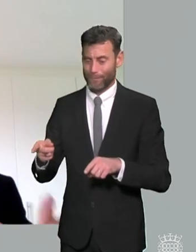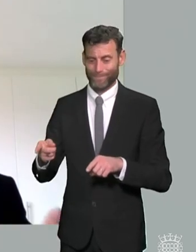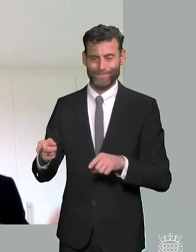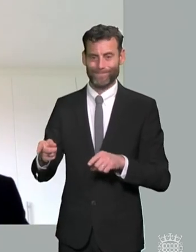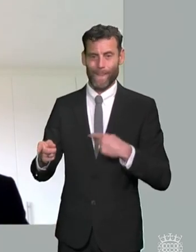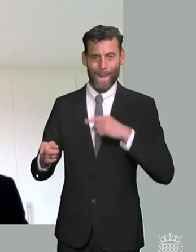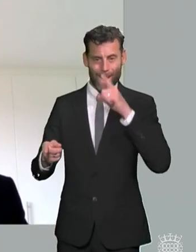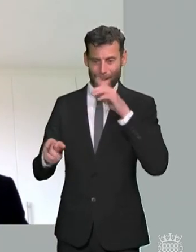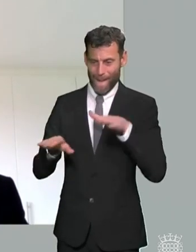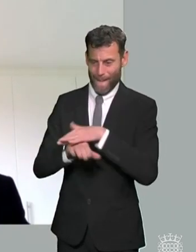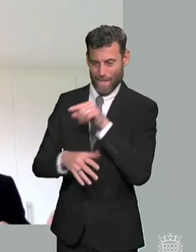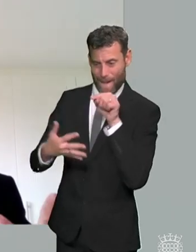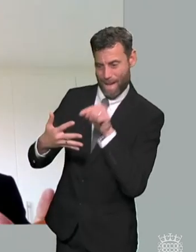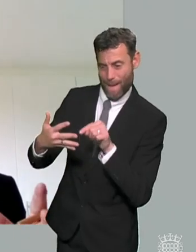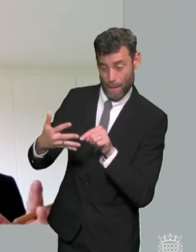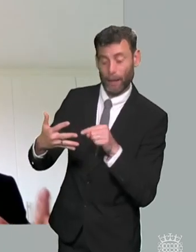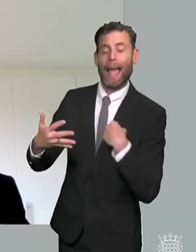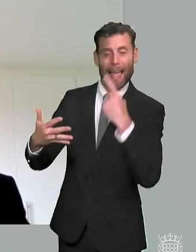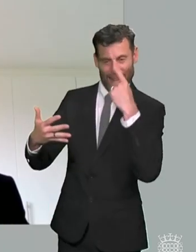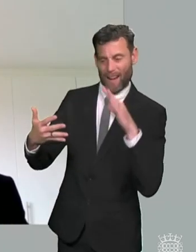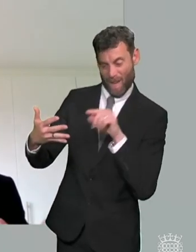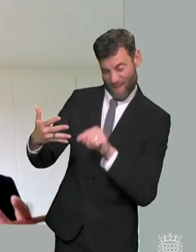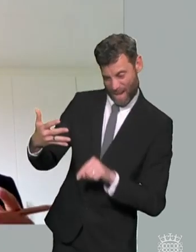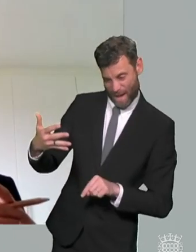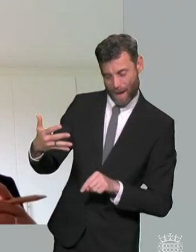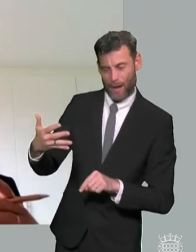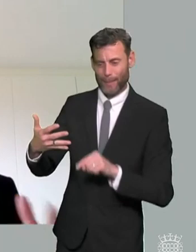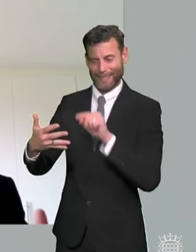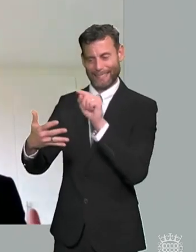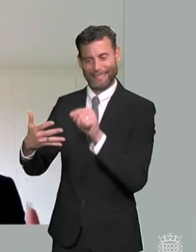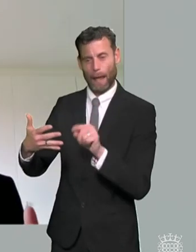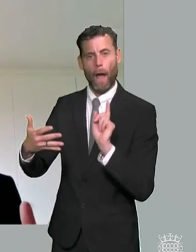do a great deal more to simplify the system for parents and to strengthen it